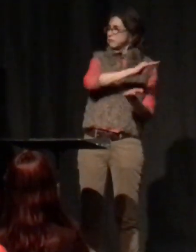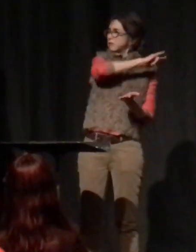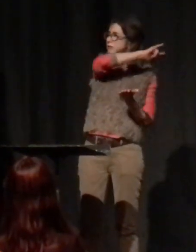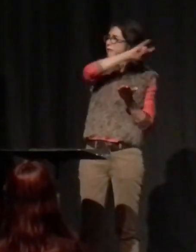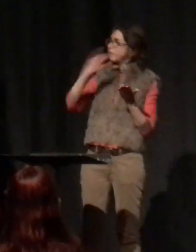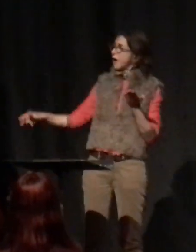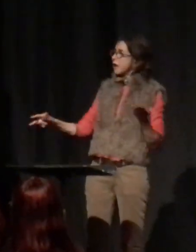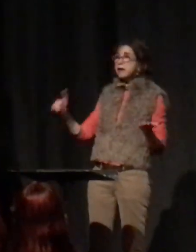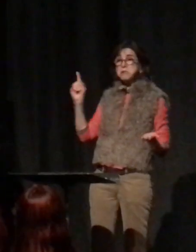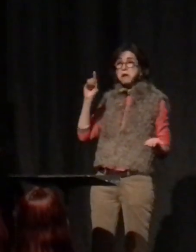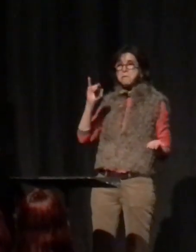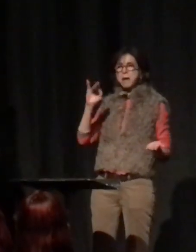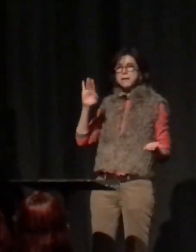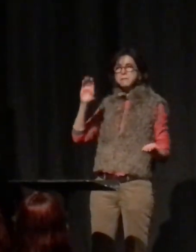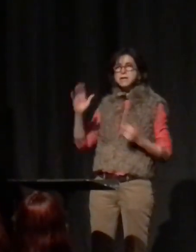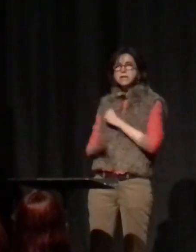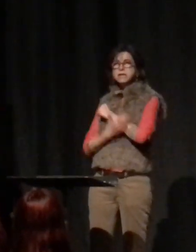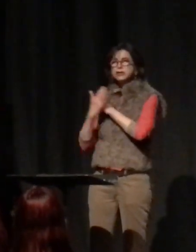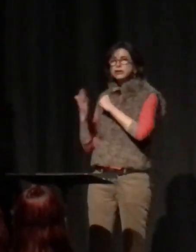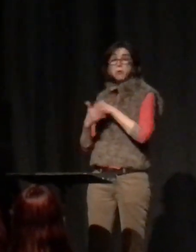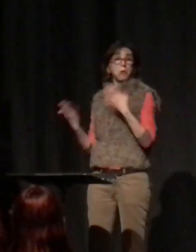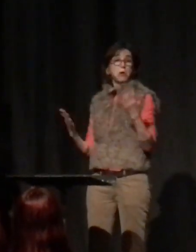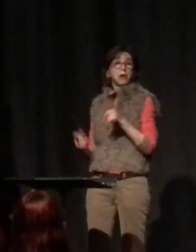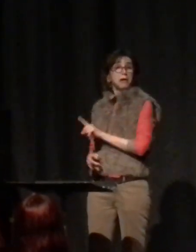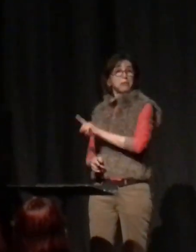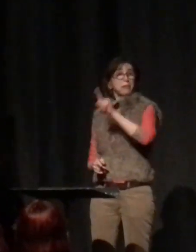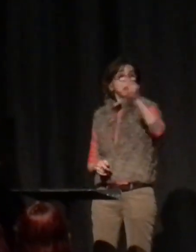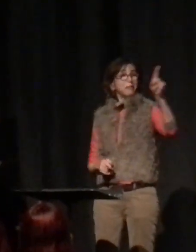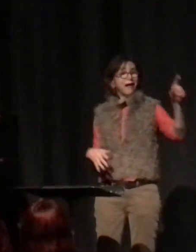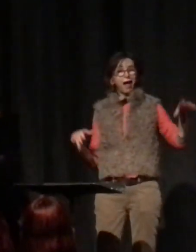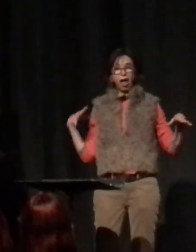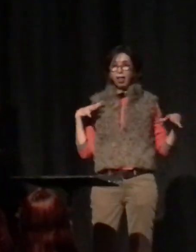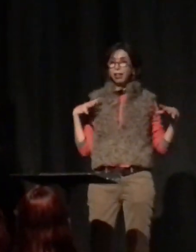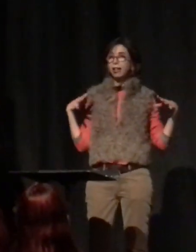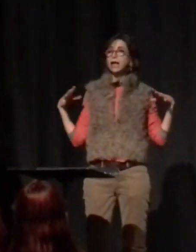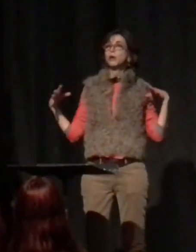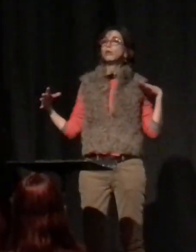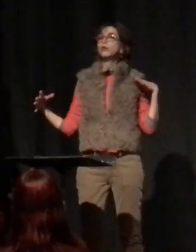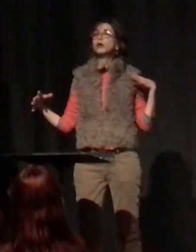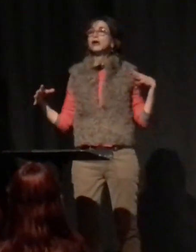Hop a flight to Miami Beach or to Hollywood